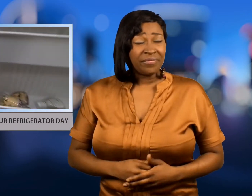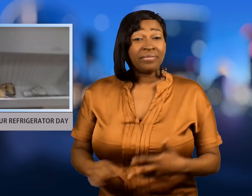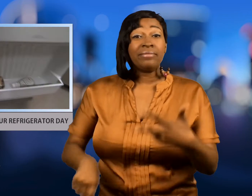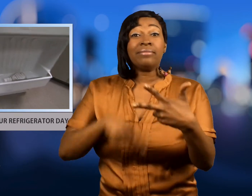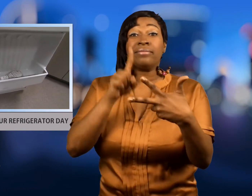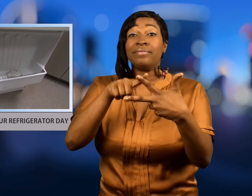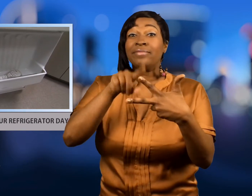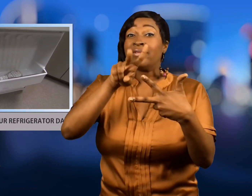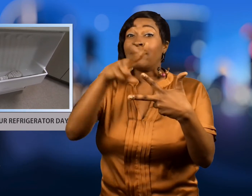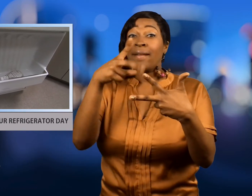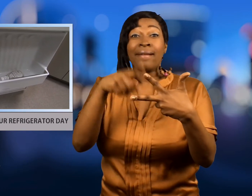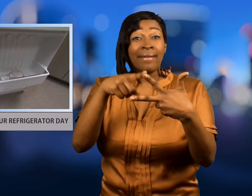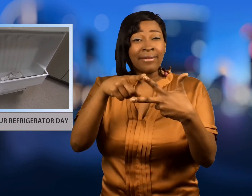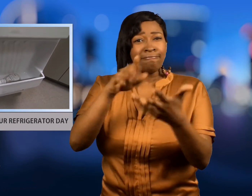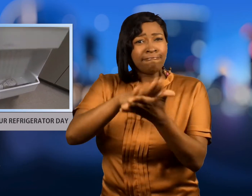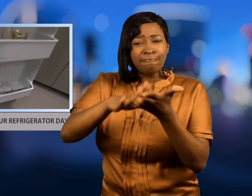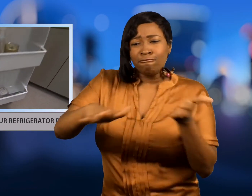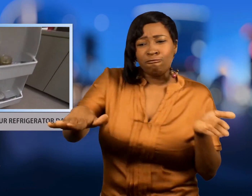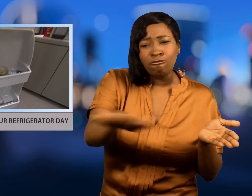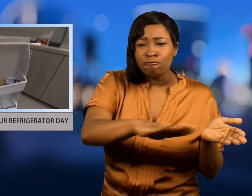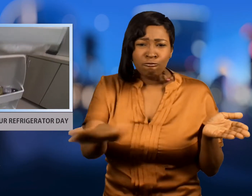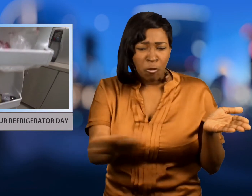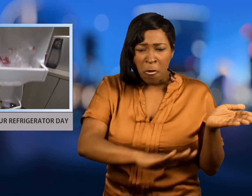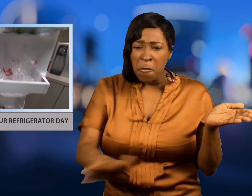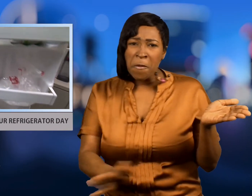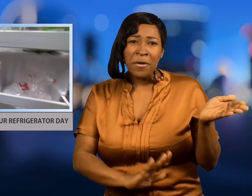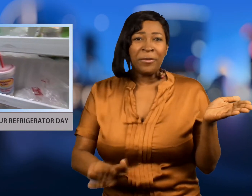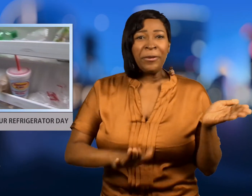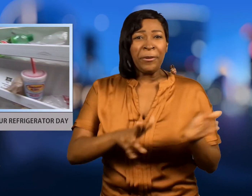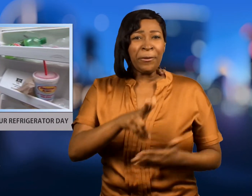completely wipe down the inside